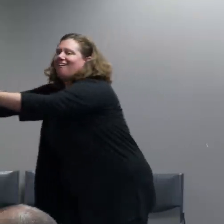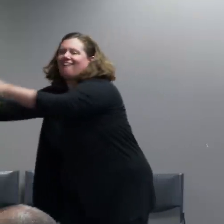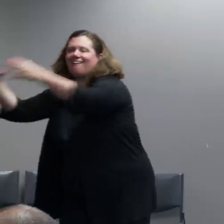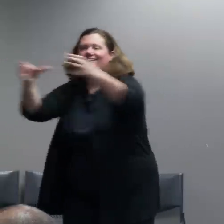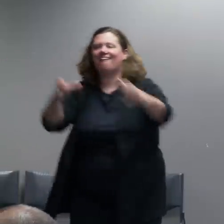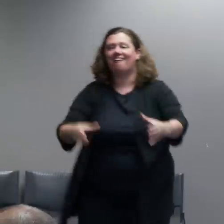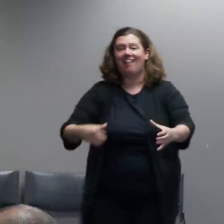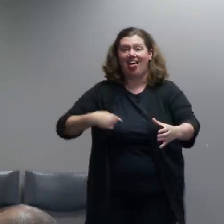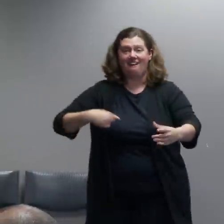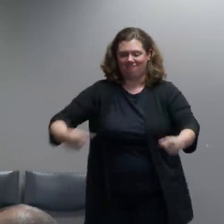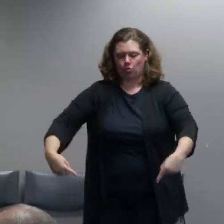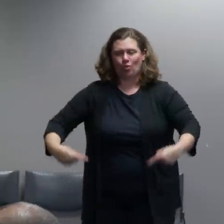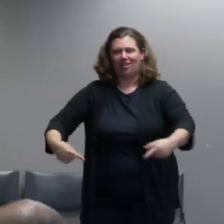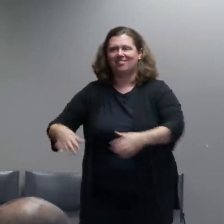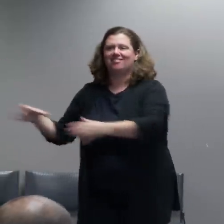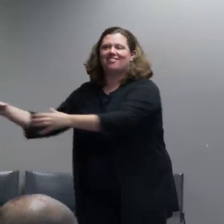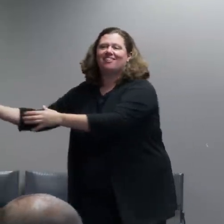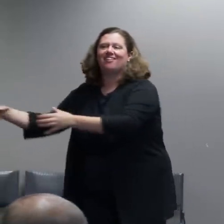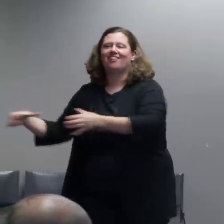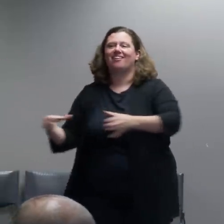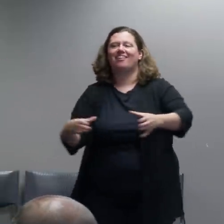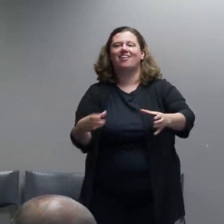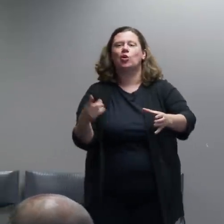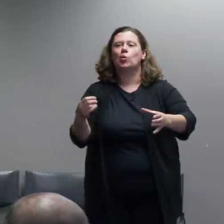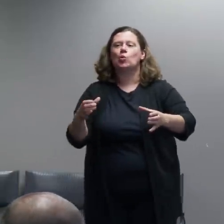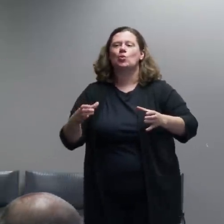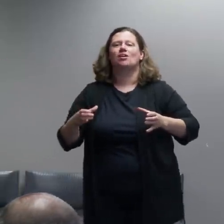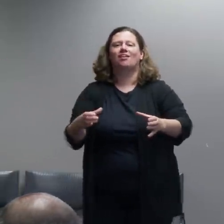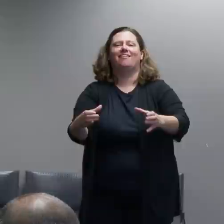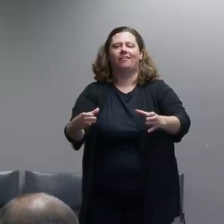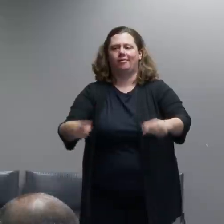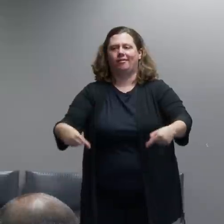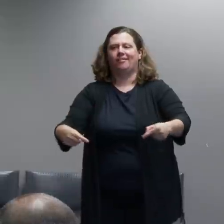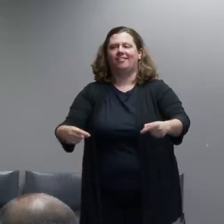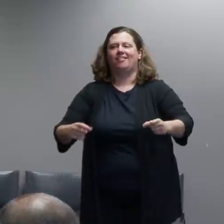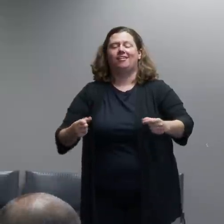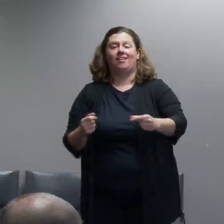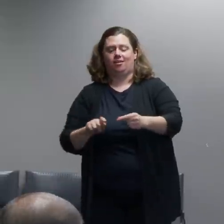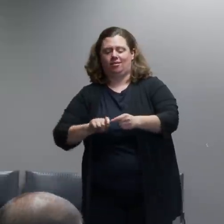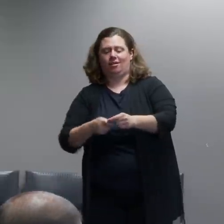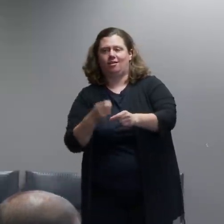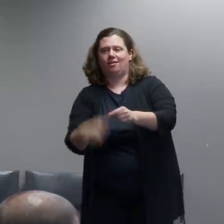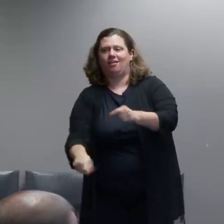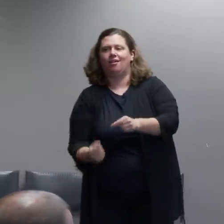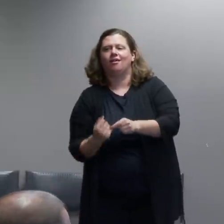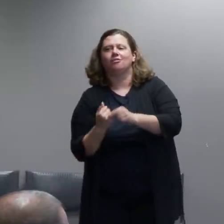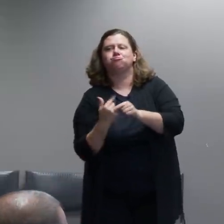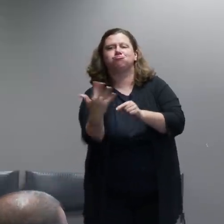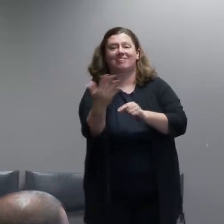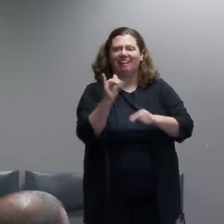was rolled up against the building to try to set it on fire.